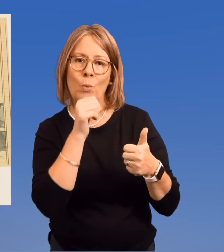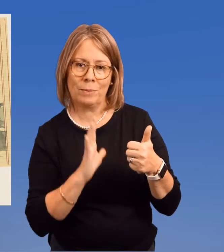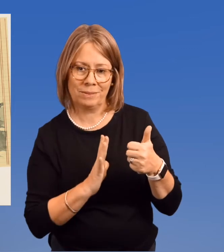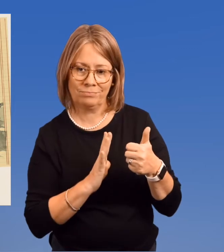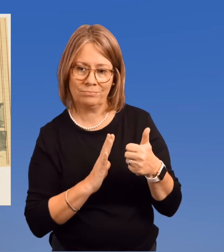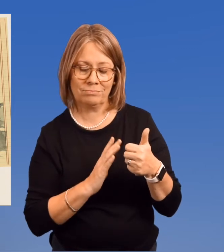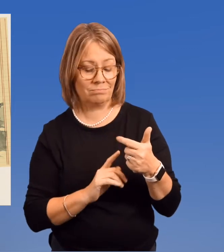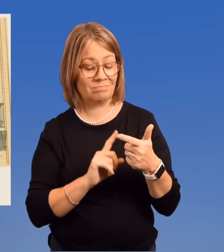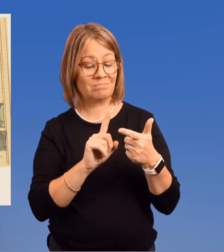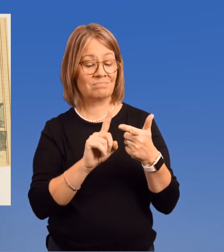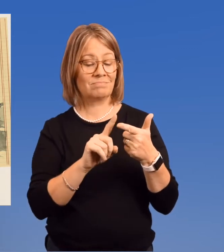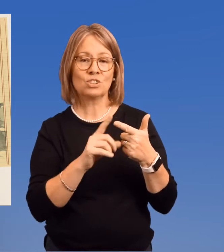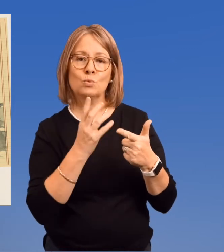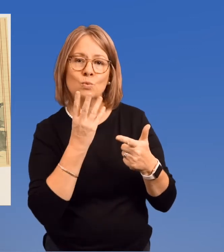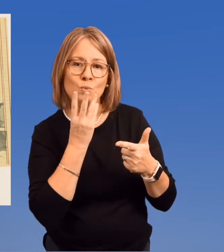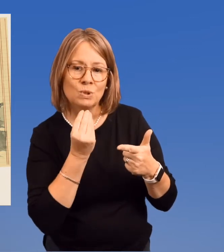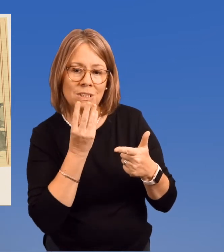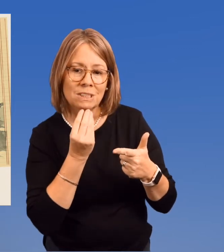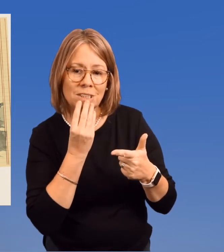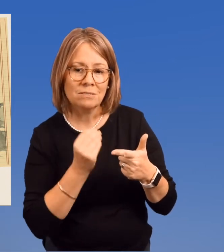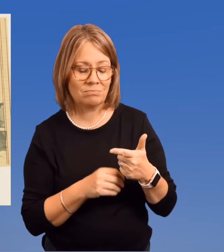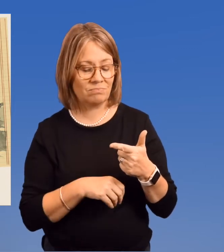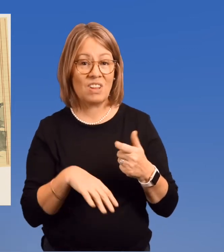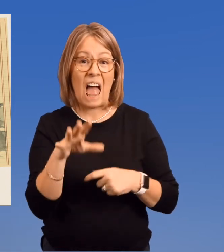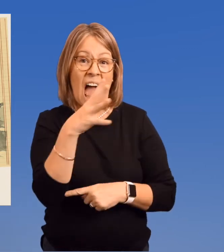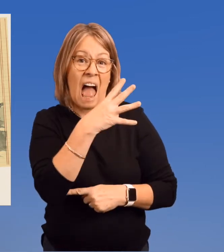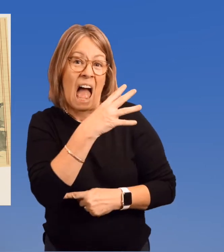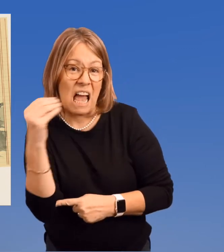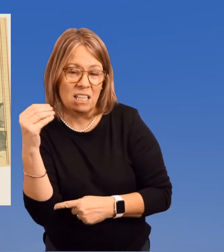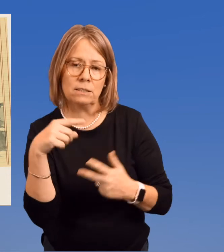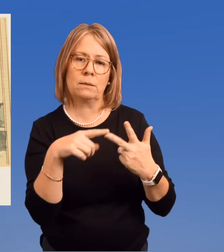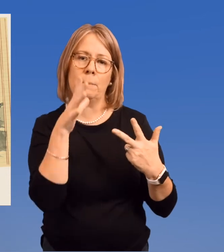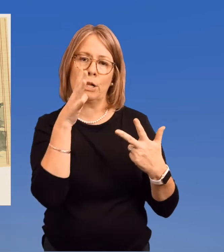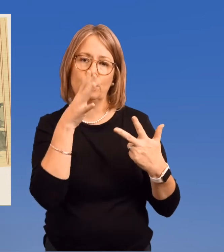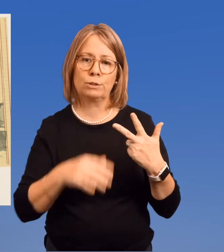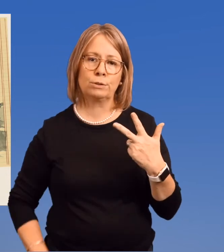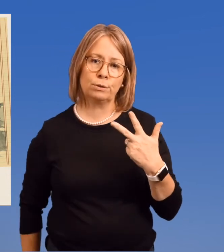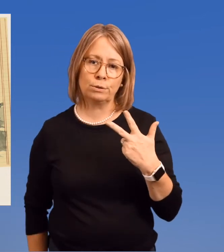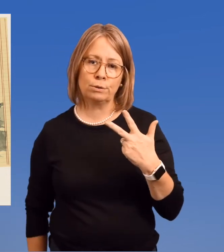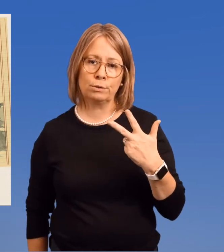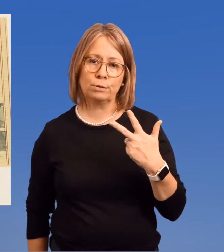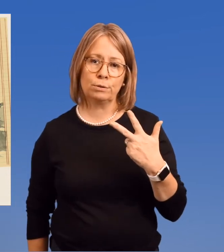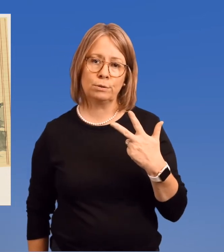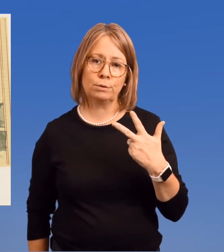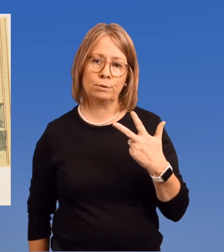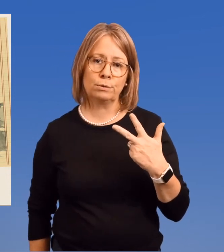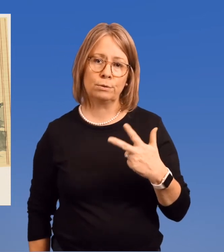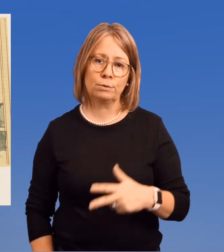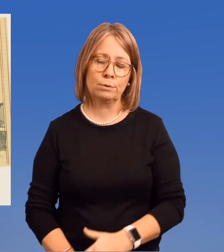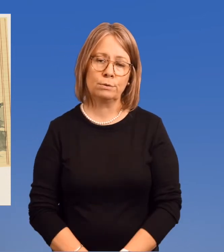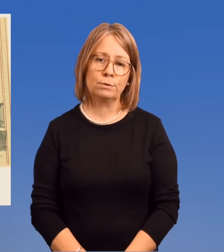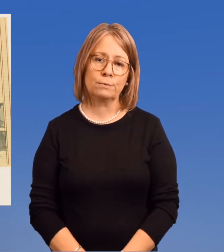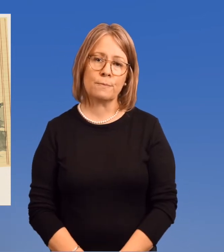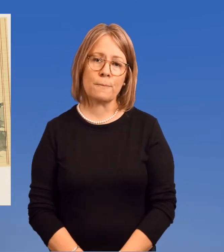She was a woman, she was Jewish, and she was a mother.